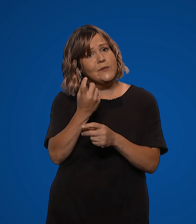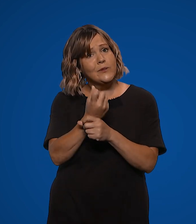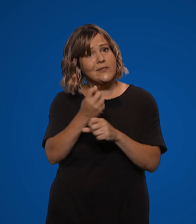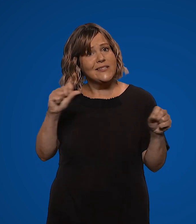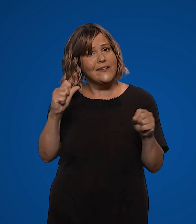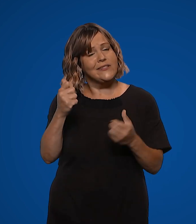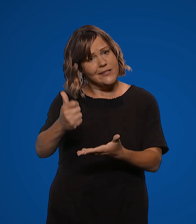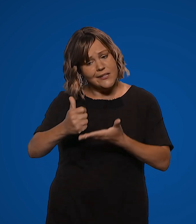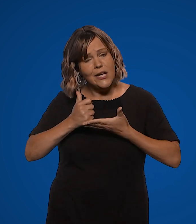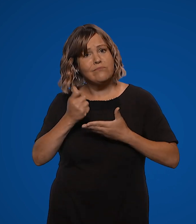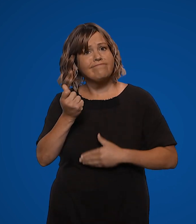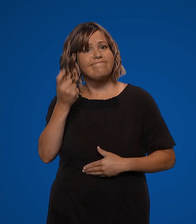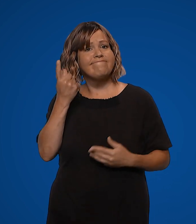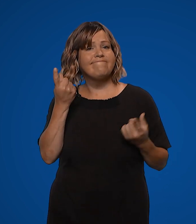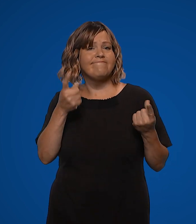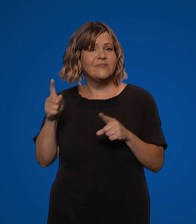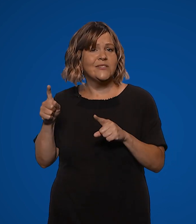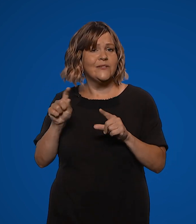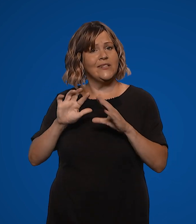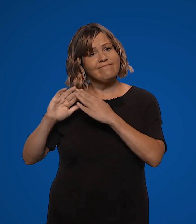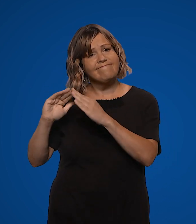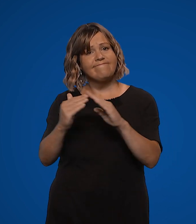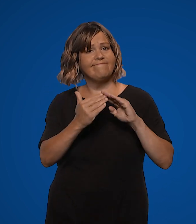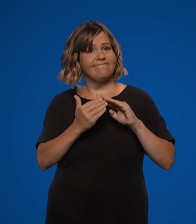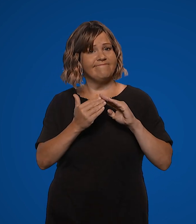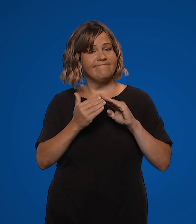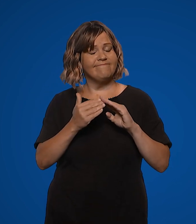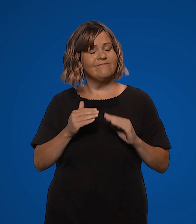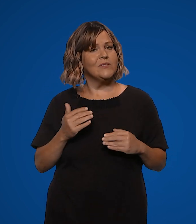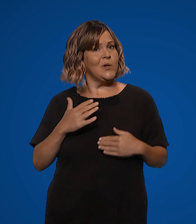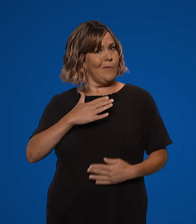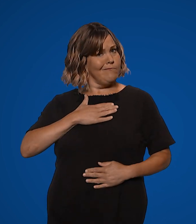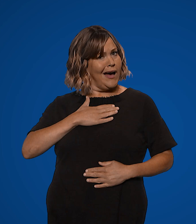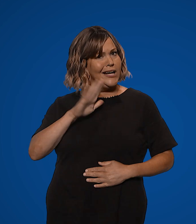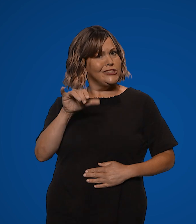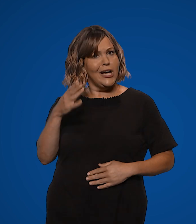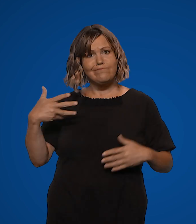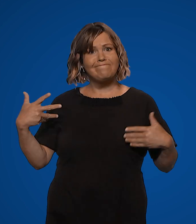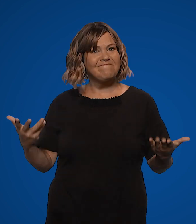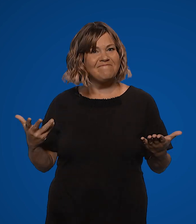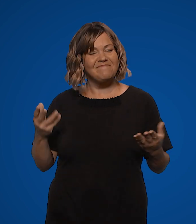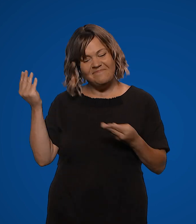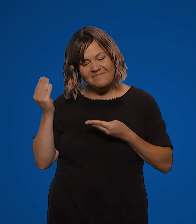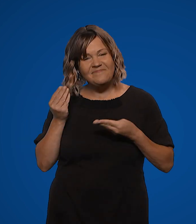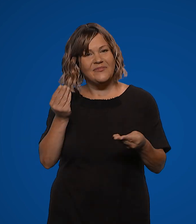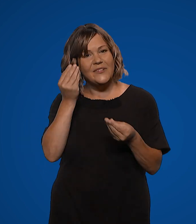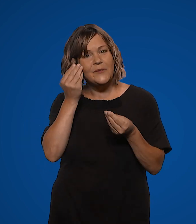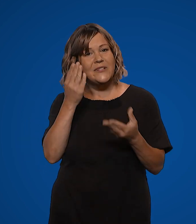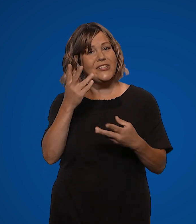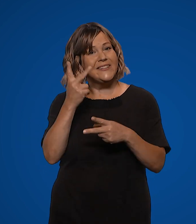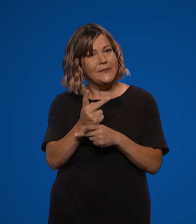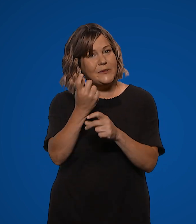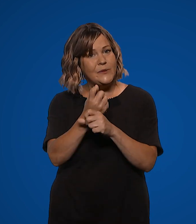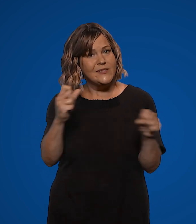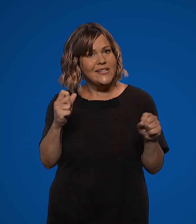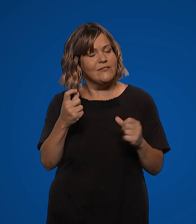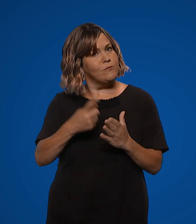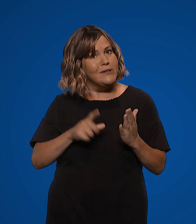and helps us understand what is happening in our community. So what's my job? To relay information that keeps you safe.